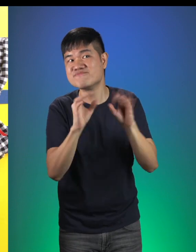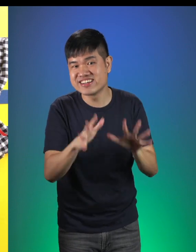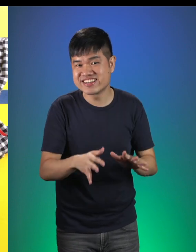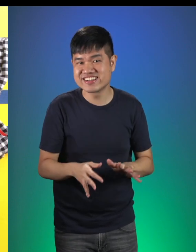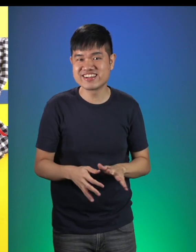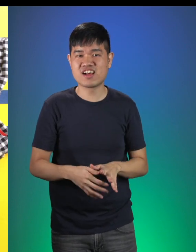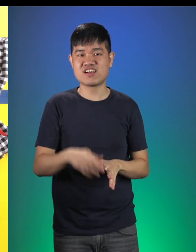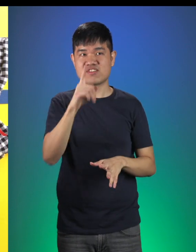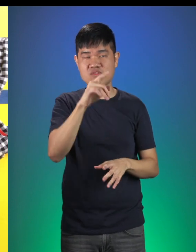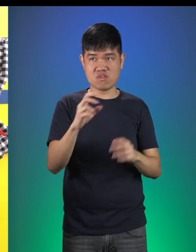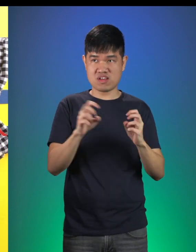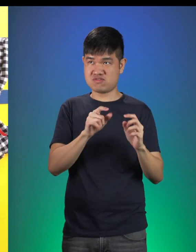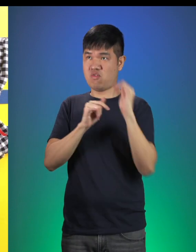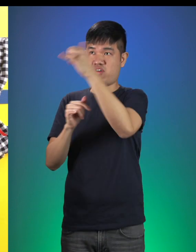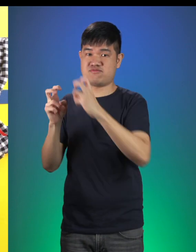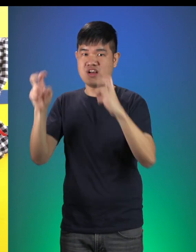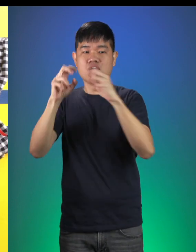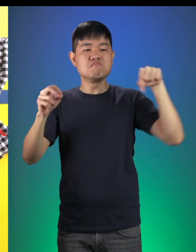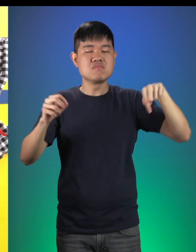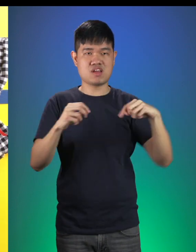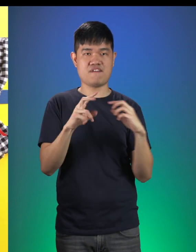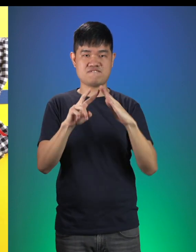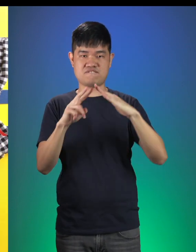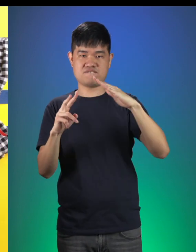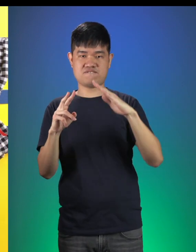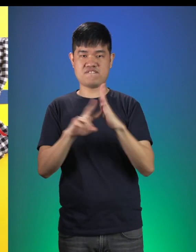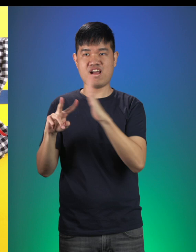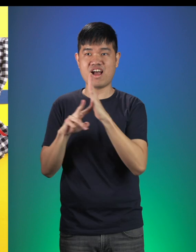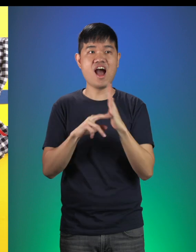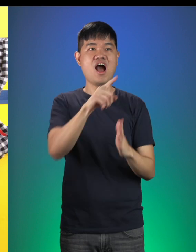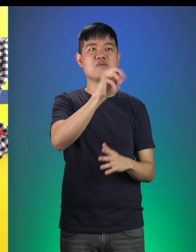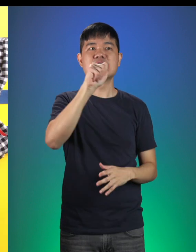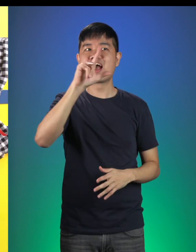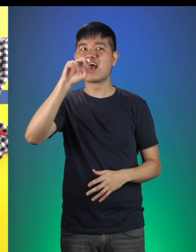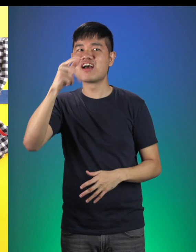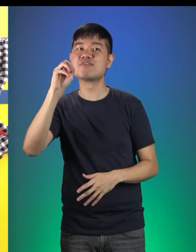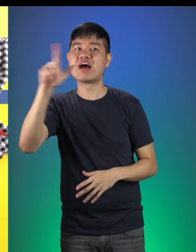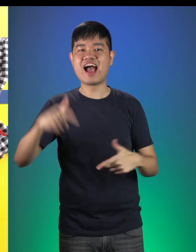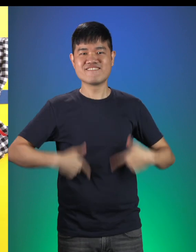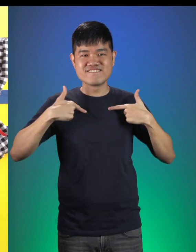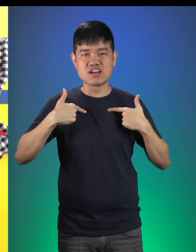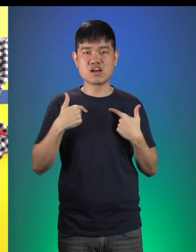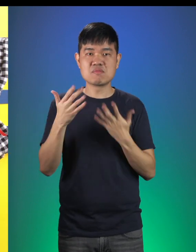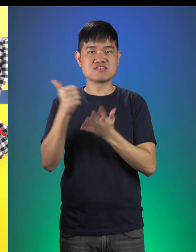Hey, on the way to the Castle there is a village! That’s where Ma Liang lives! Maybe he can help you! Little Red: Ma Liang